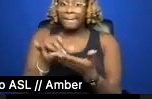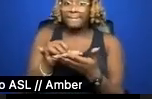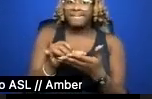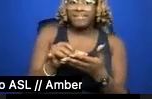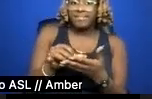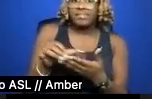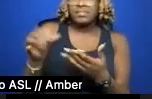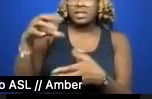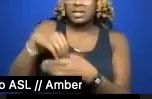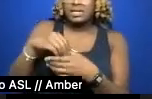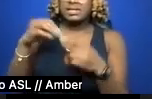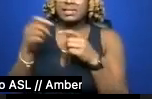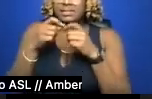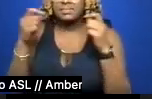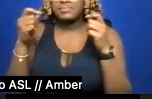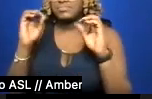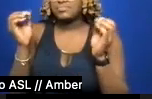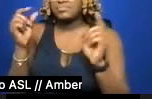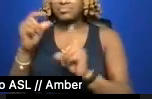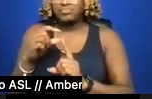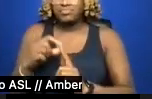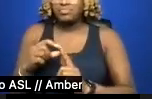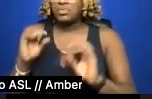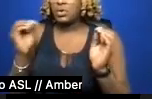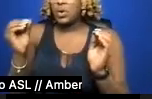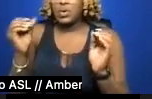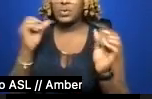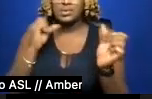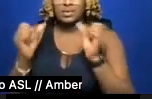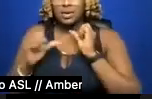Undeniable is the twinkle captured on film,